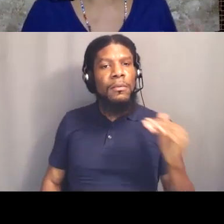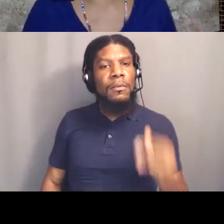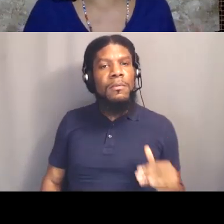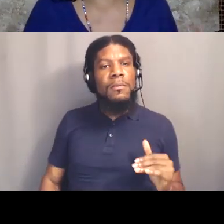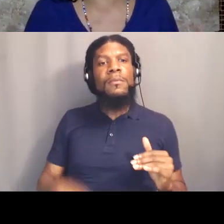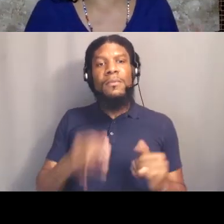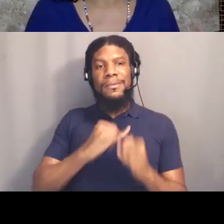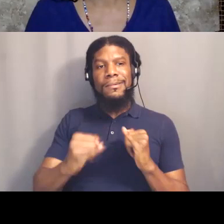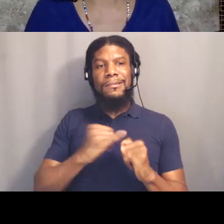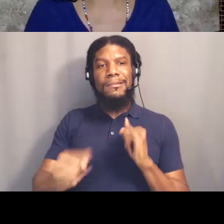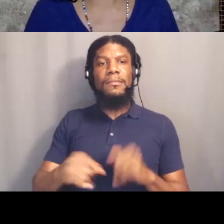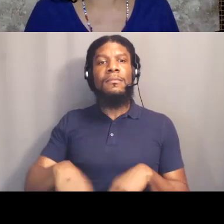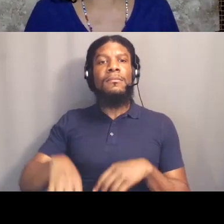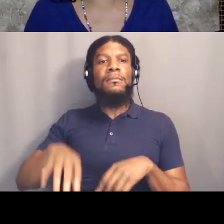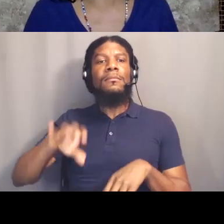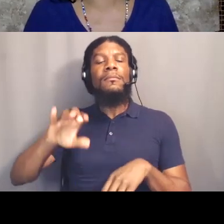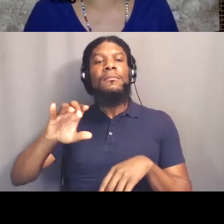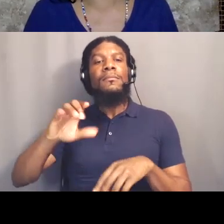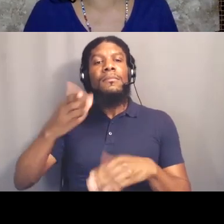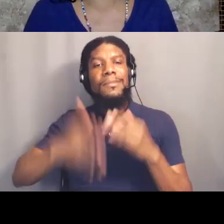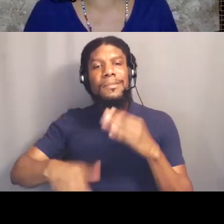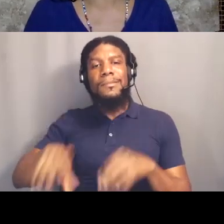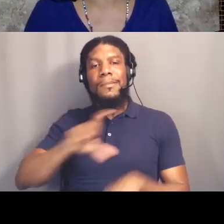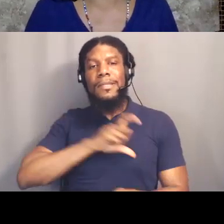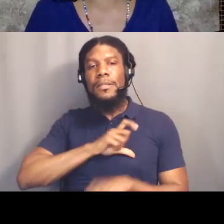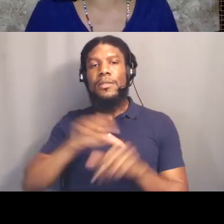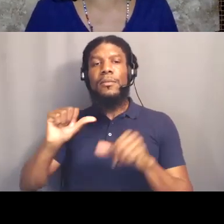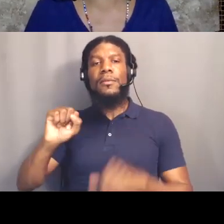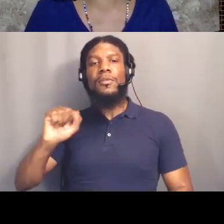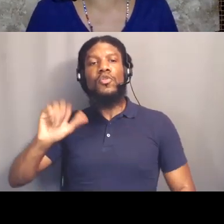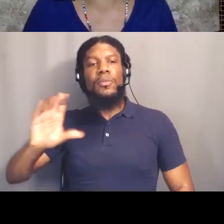That's another national demand from Black Lives Matter,